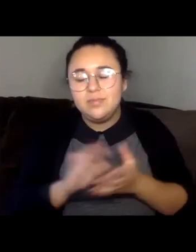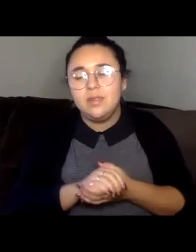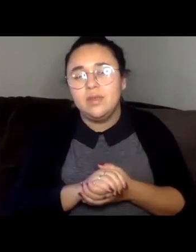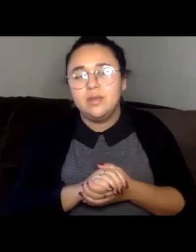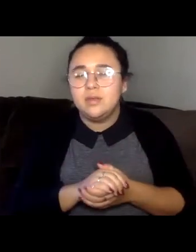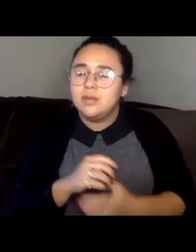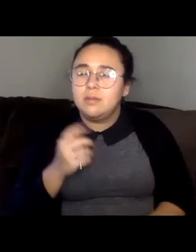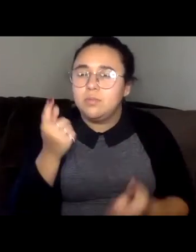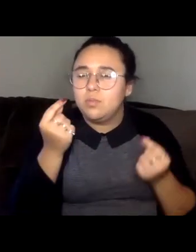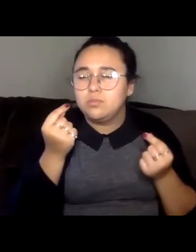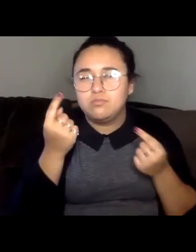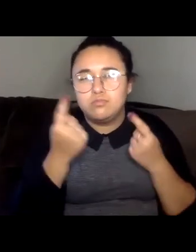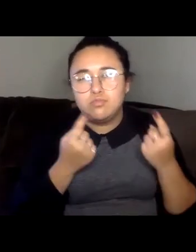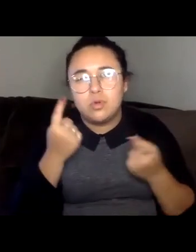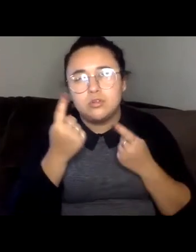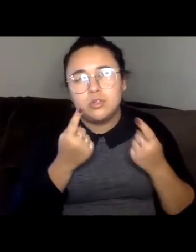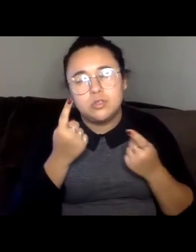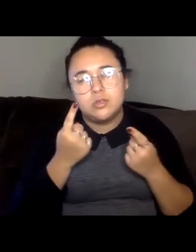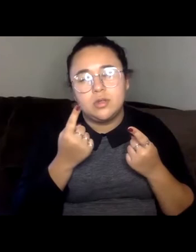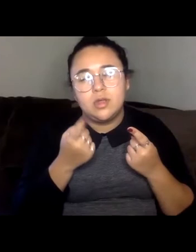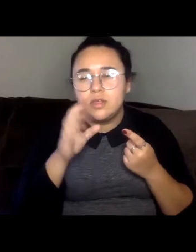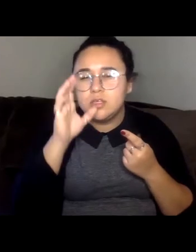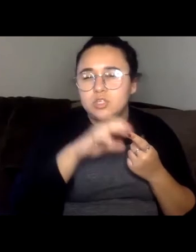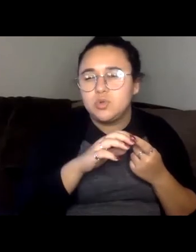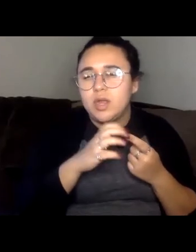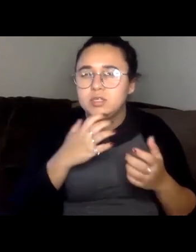strange and sincere, passionate country brings out me.